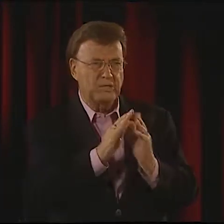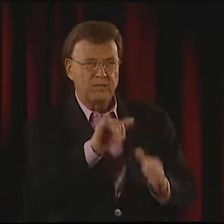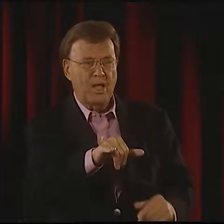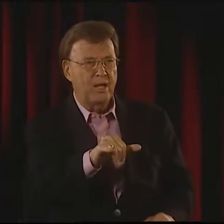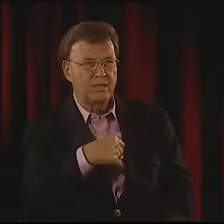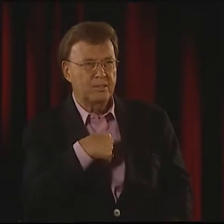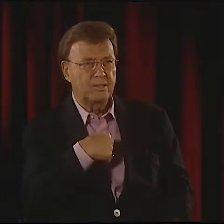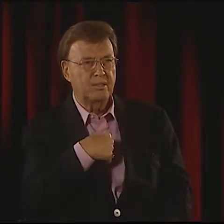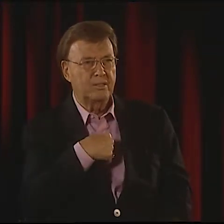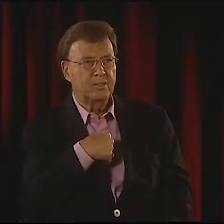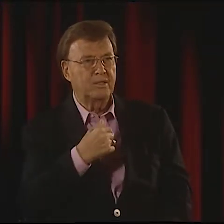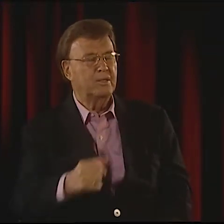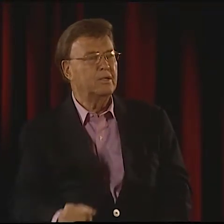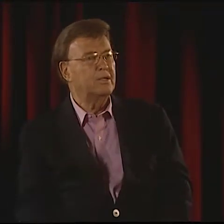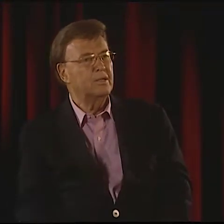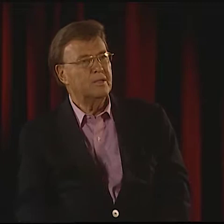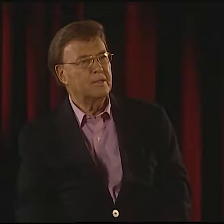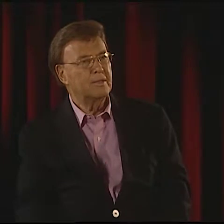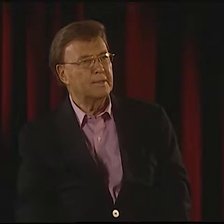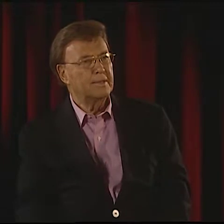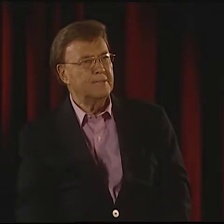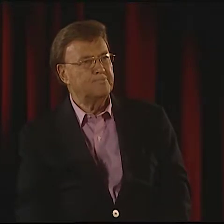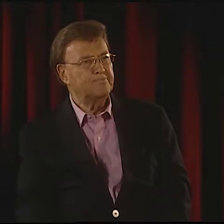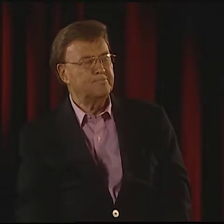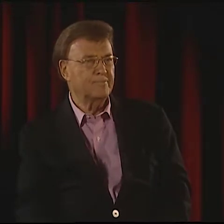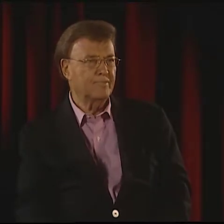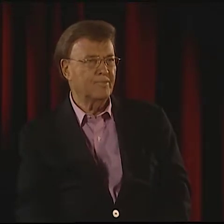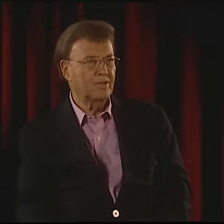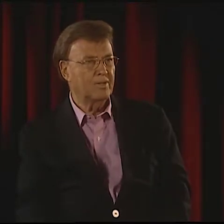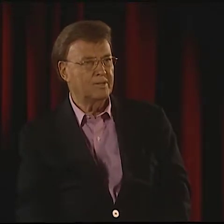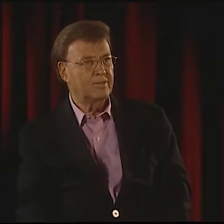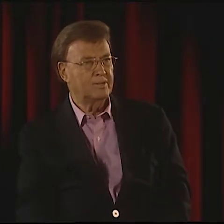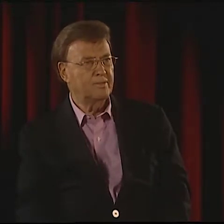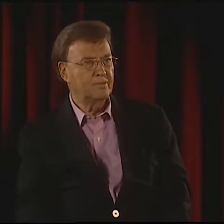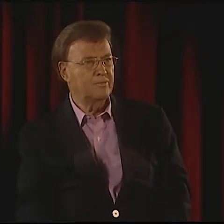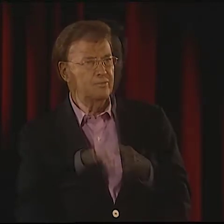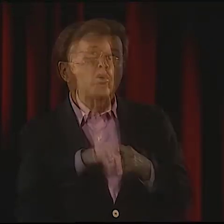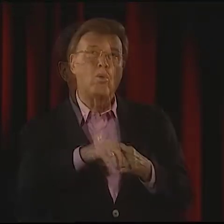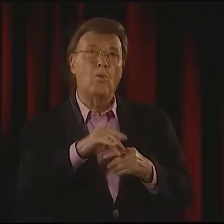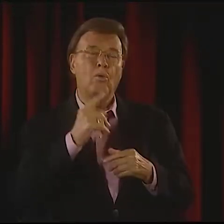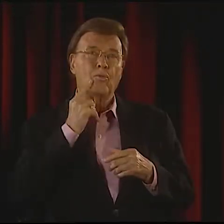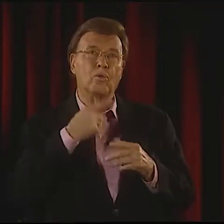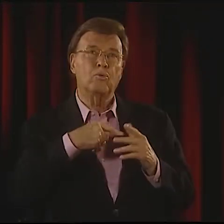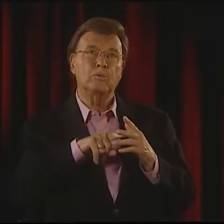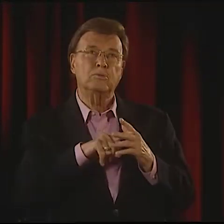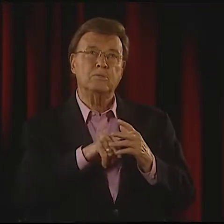AND A POETRY IS A MORE CONDENSED VERSION. MAYBE I DON'T UNDERSTAND YOUR QUESTION.